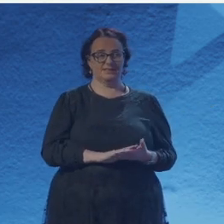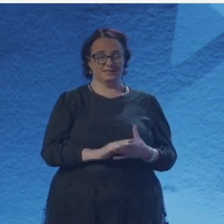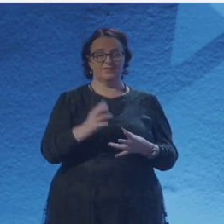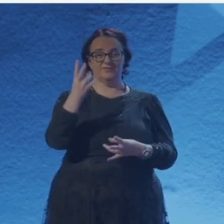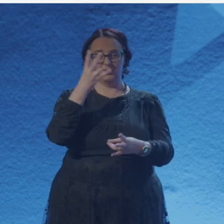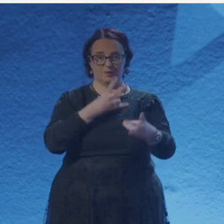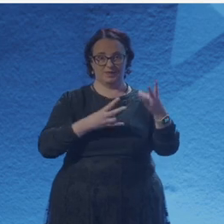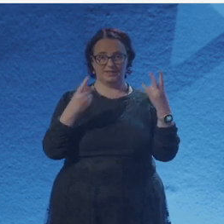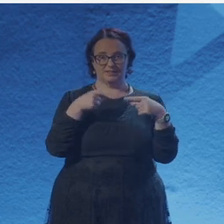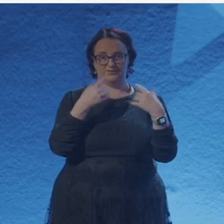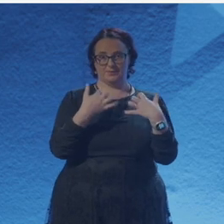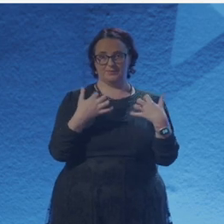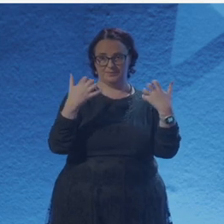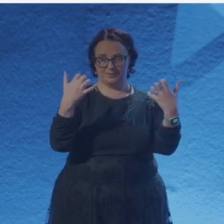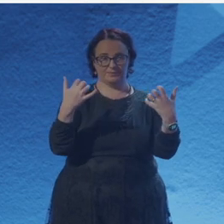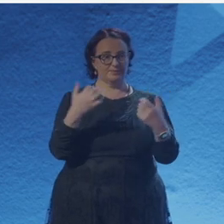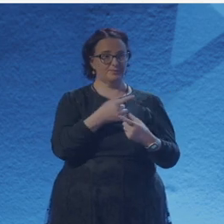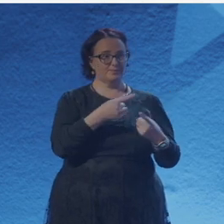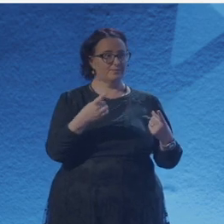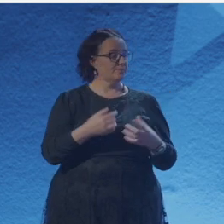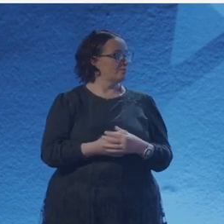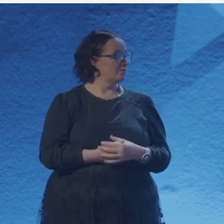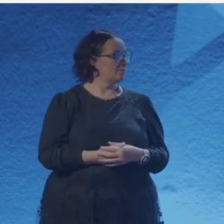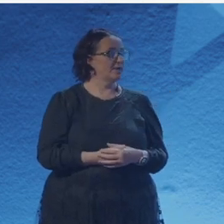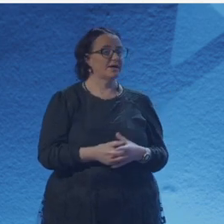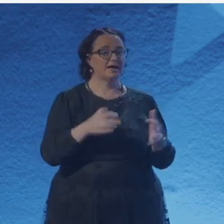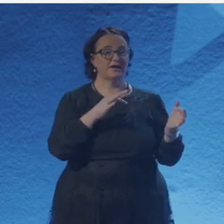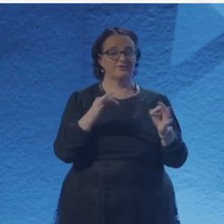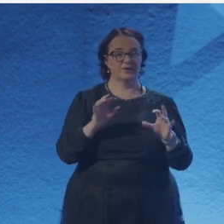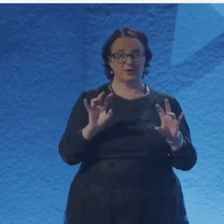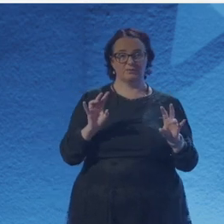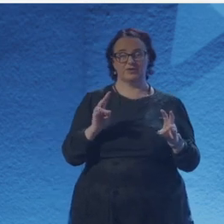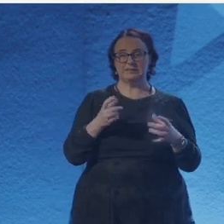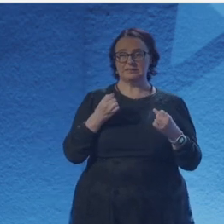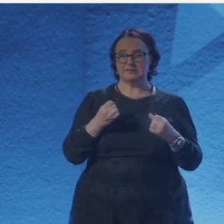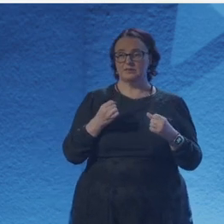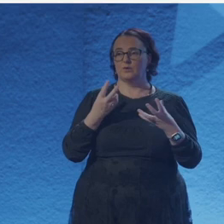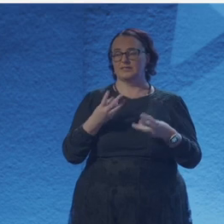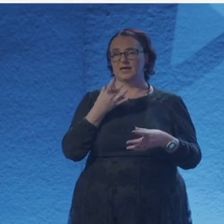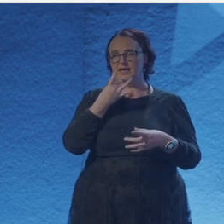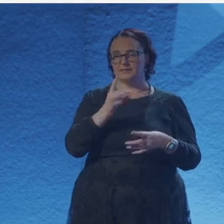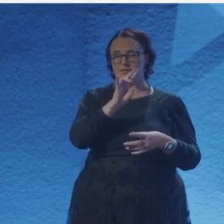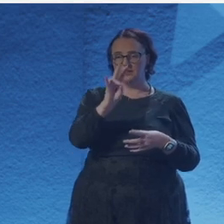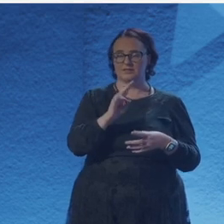Well, I think you're in the right place with the art nerds and the science nerds. Speaking of arts and science nerds, over to you all.